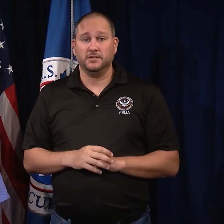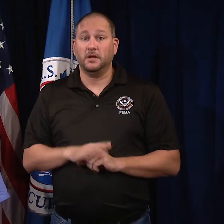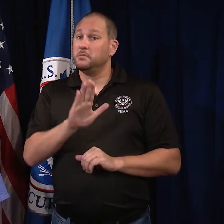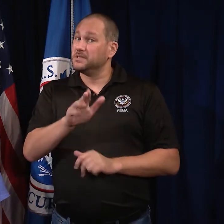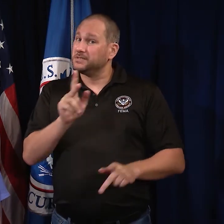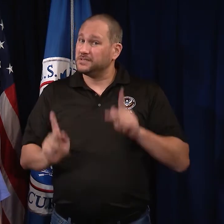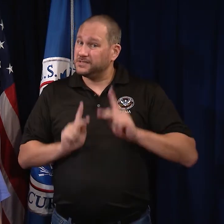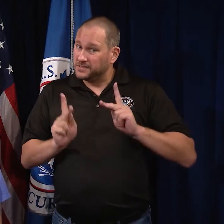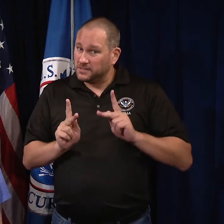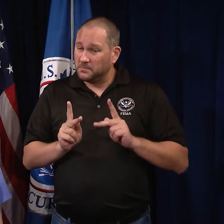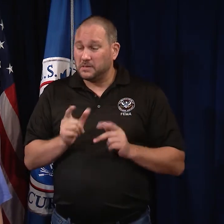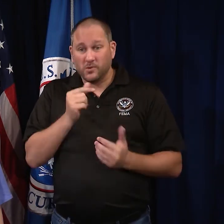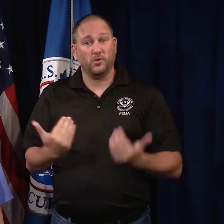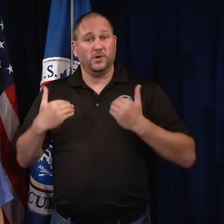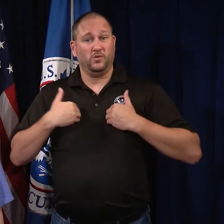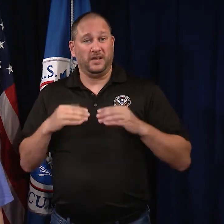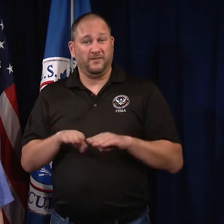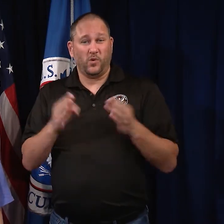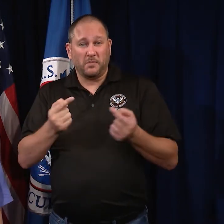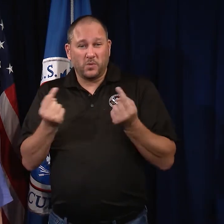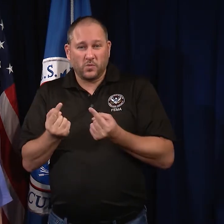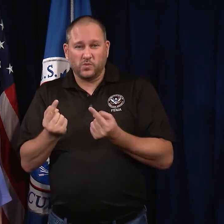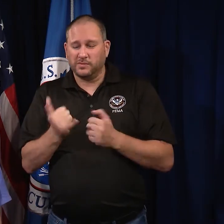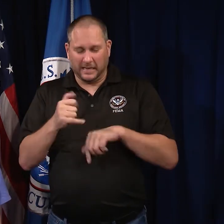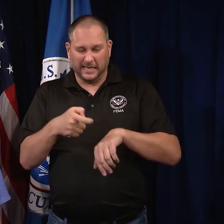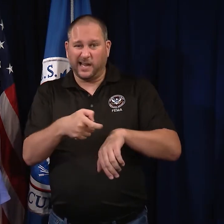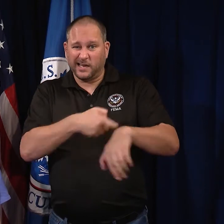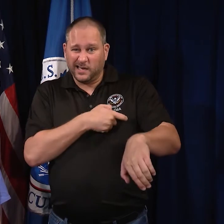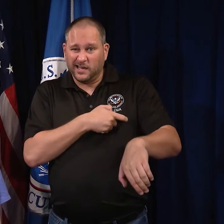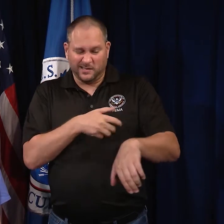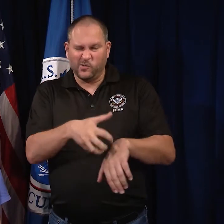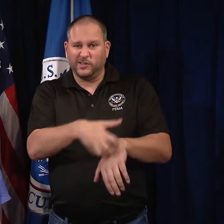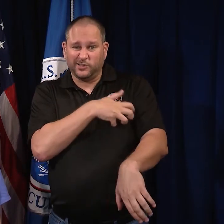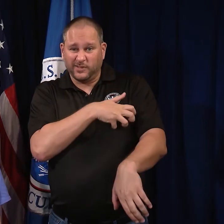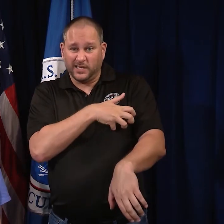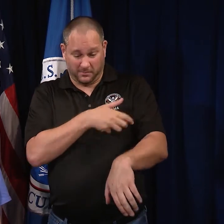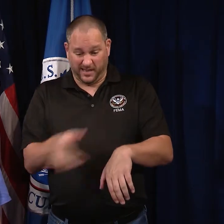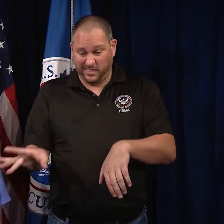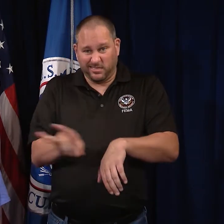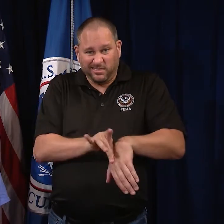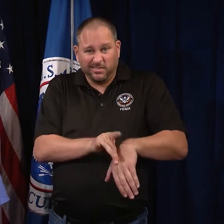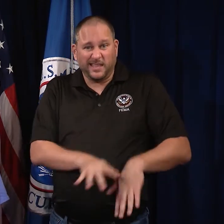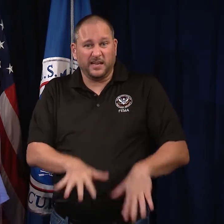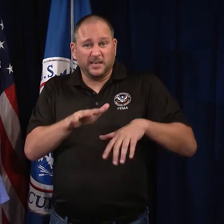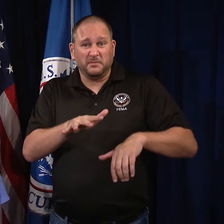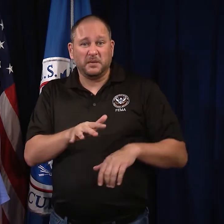But, some people may have open wounds such as a cut or scrape that become contaminated